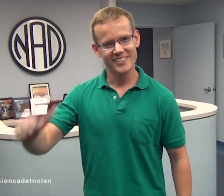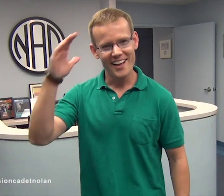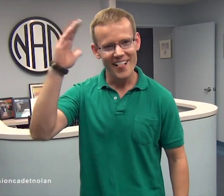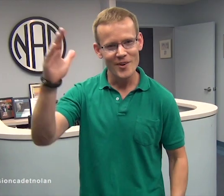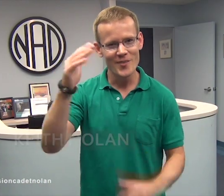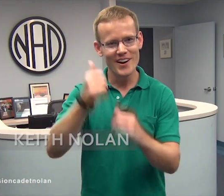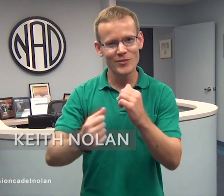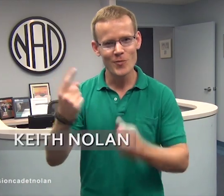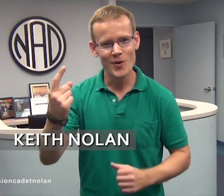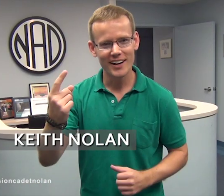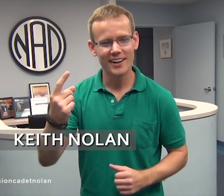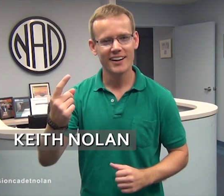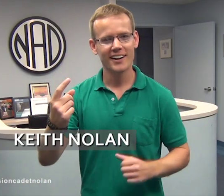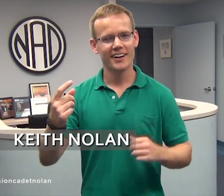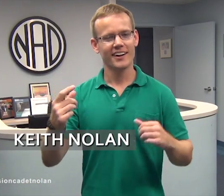Hello everyone!